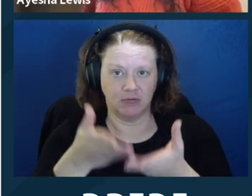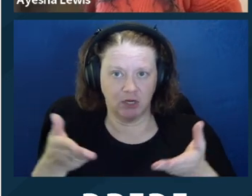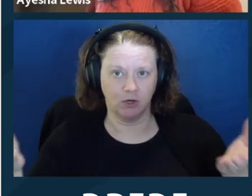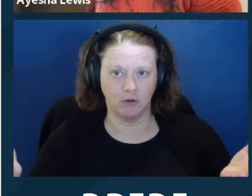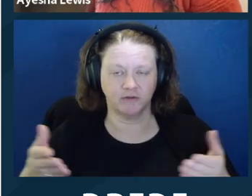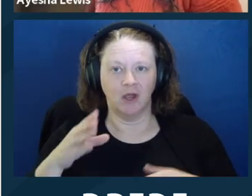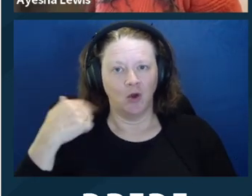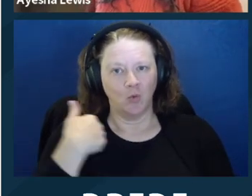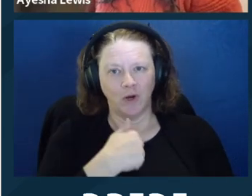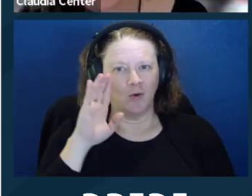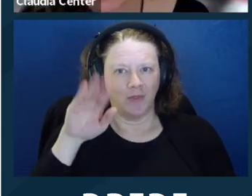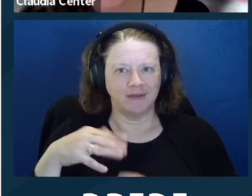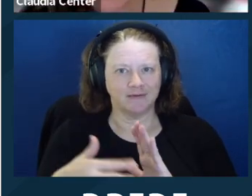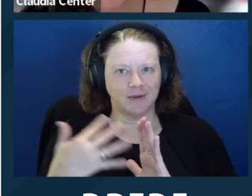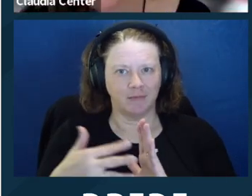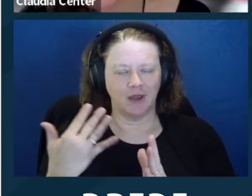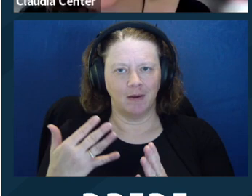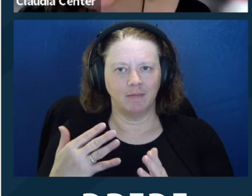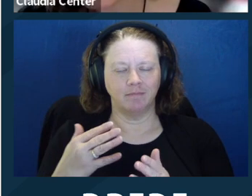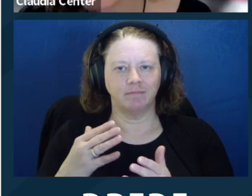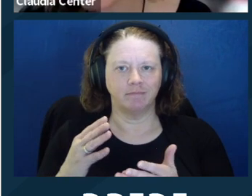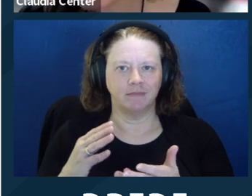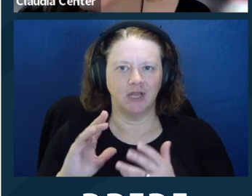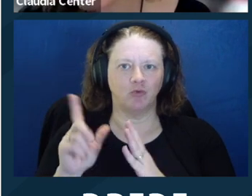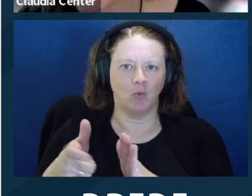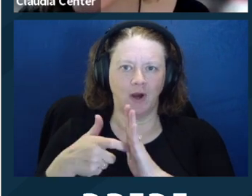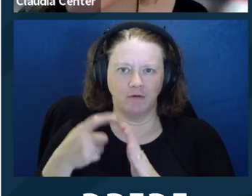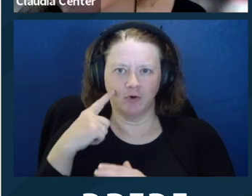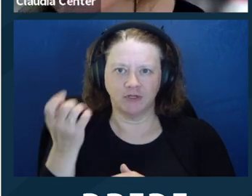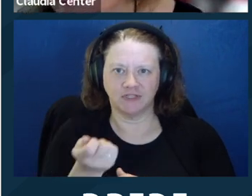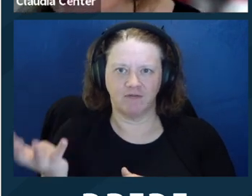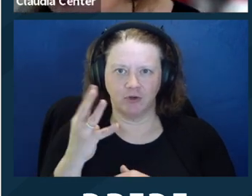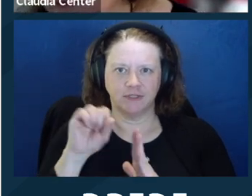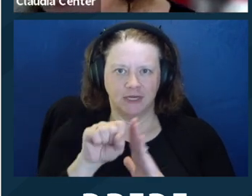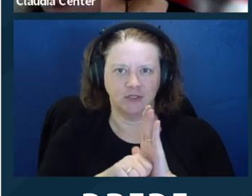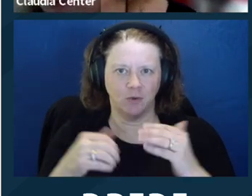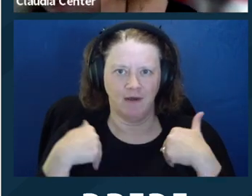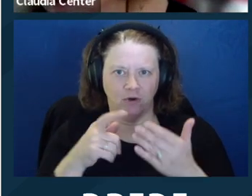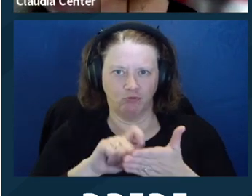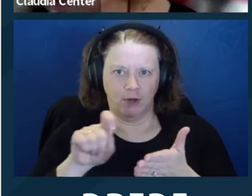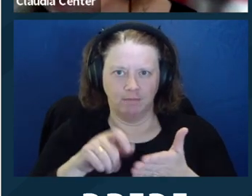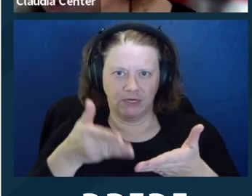Yeah. Good point. Someone asks: As a matter of practice, if